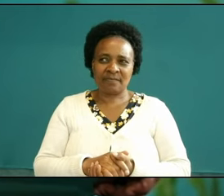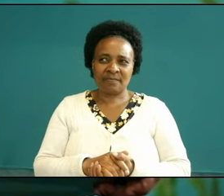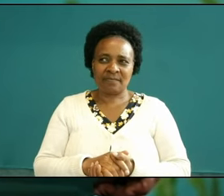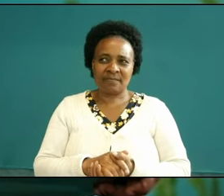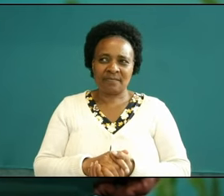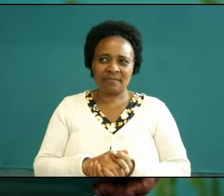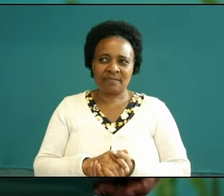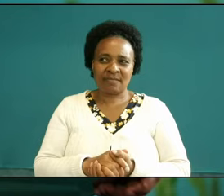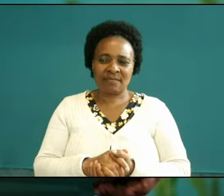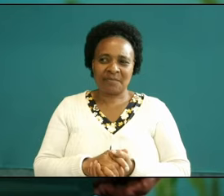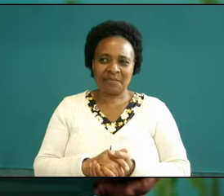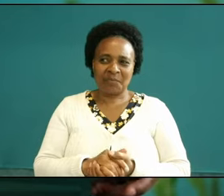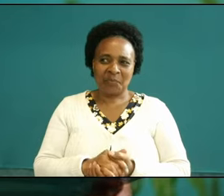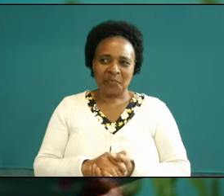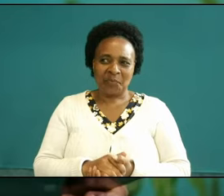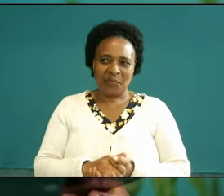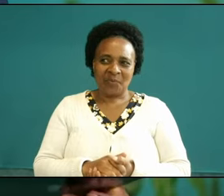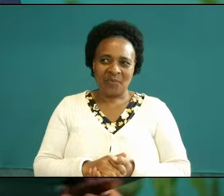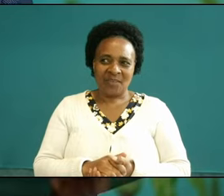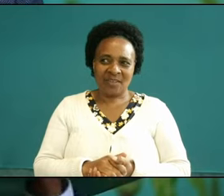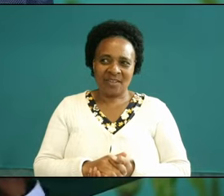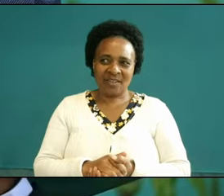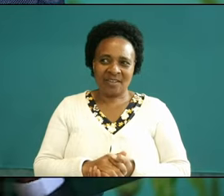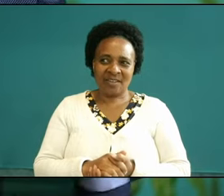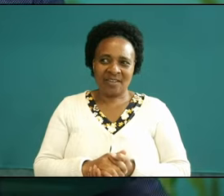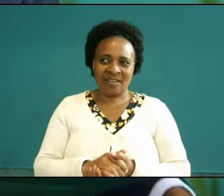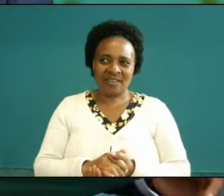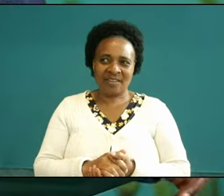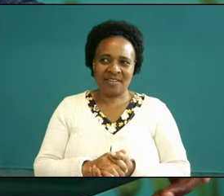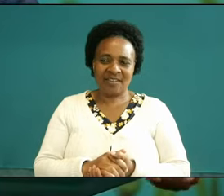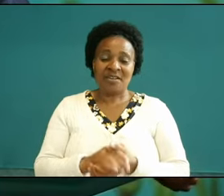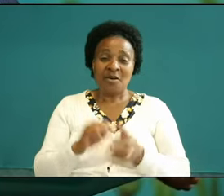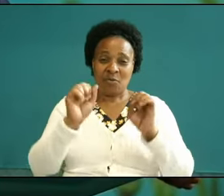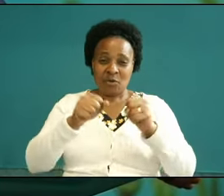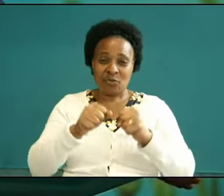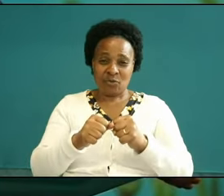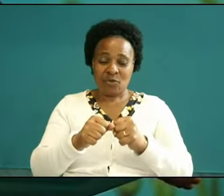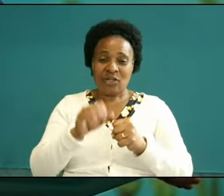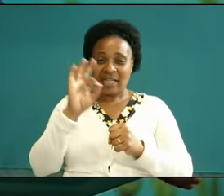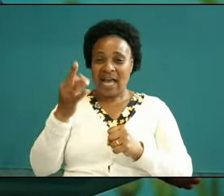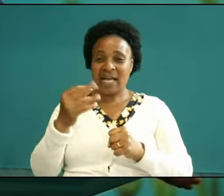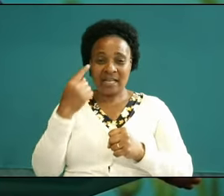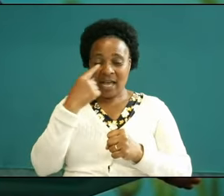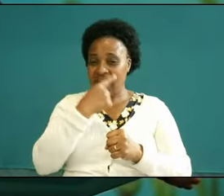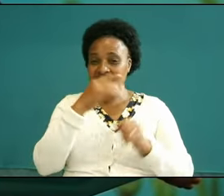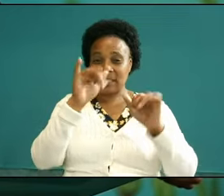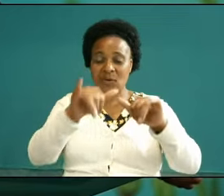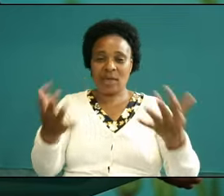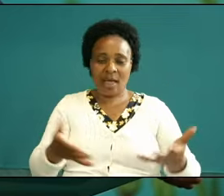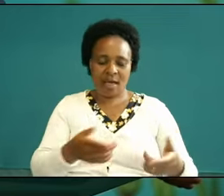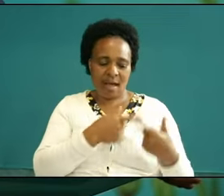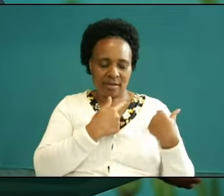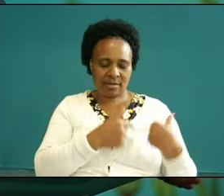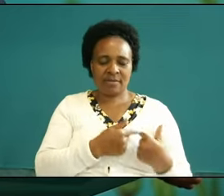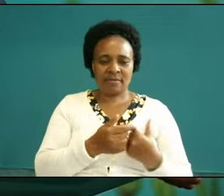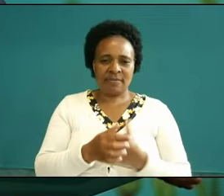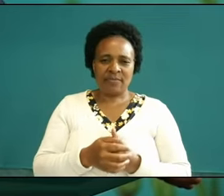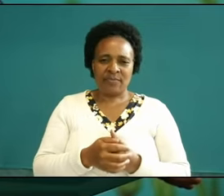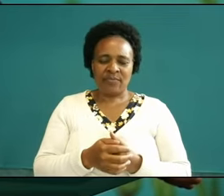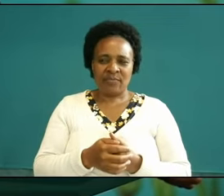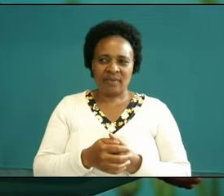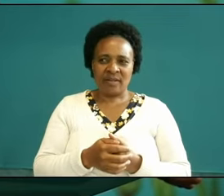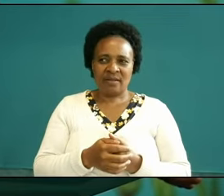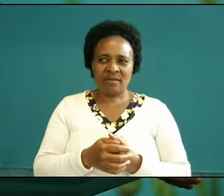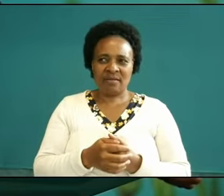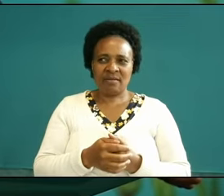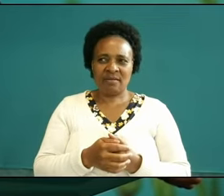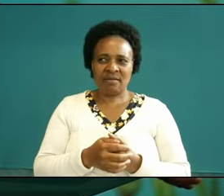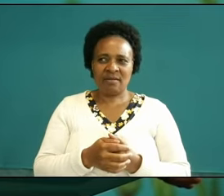Merc on Pastor that that voice me stay until we come to the end so the thir eye the third